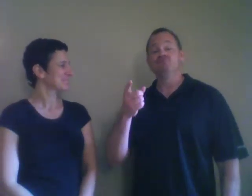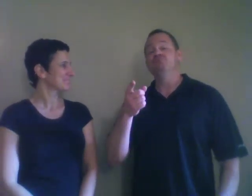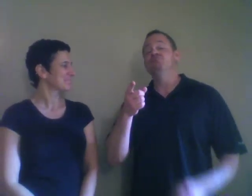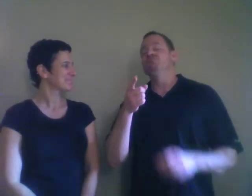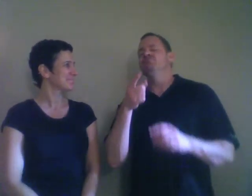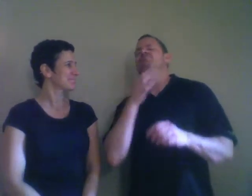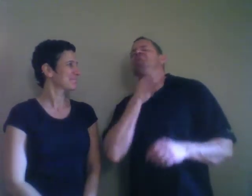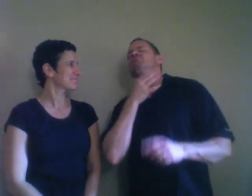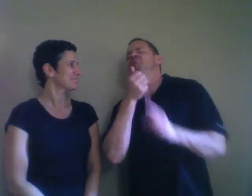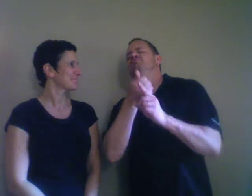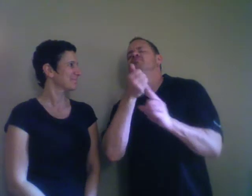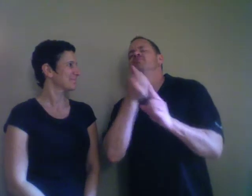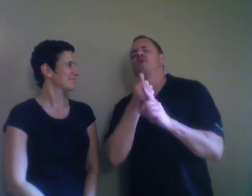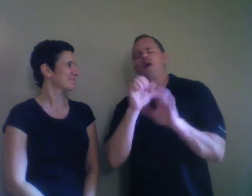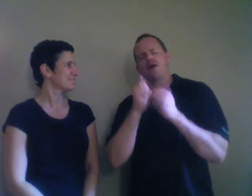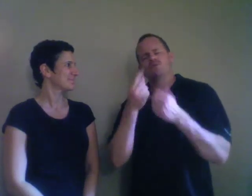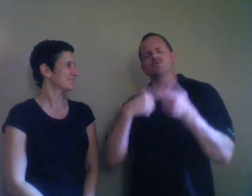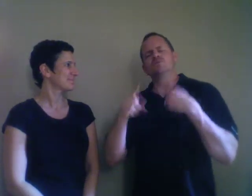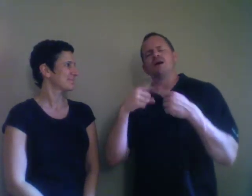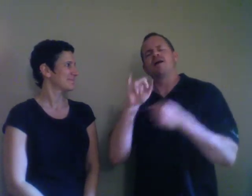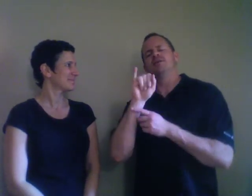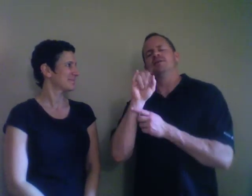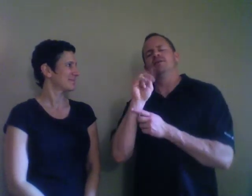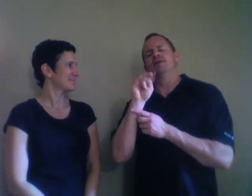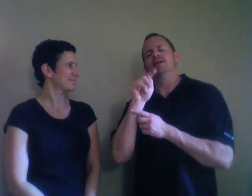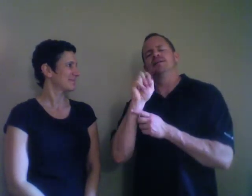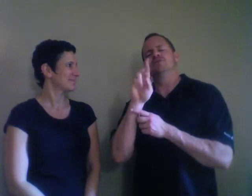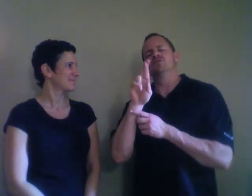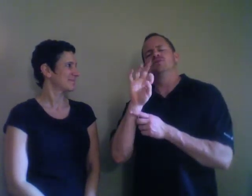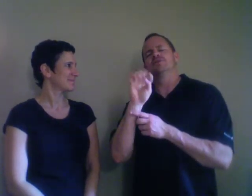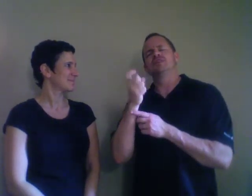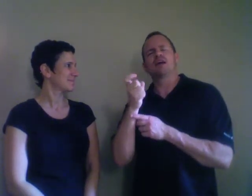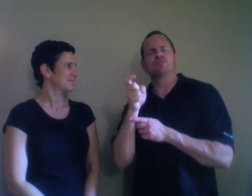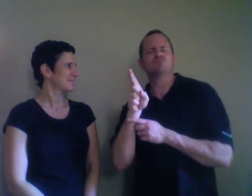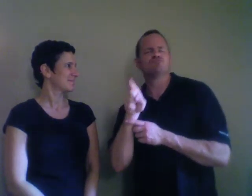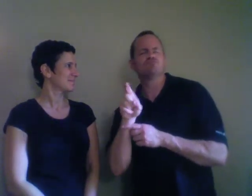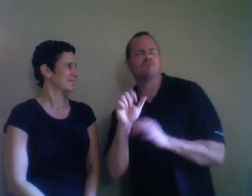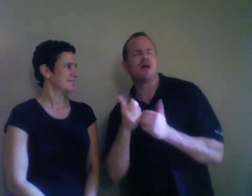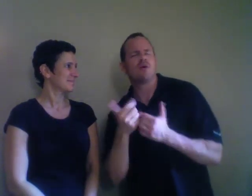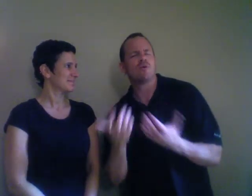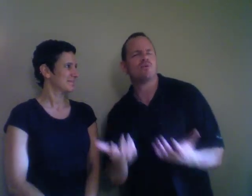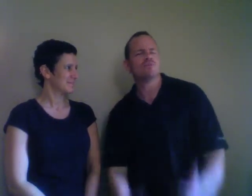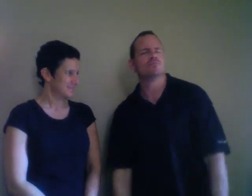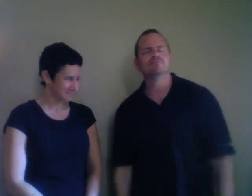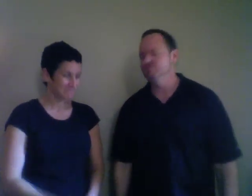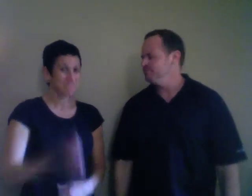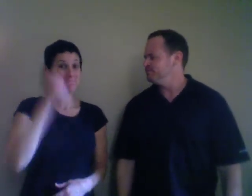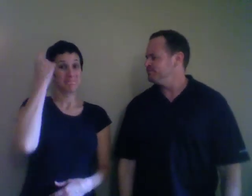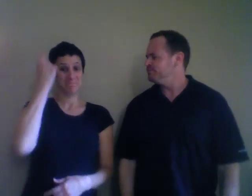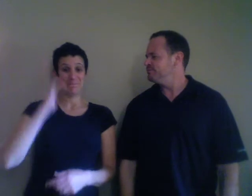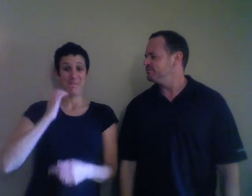Ever wonder if there is a sign for Intersex?